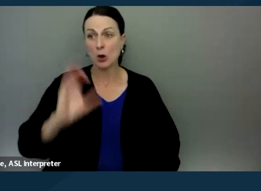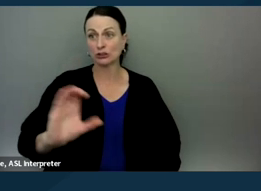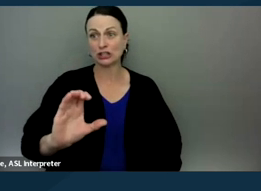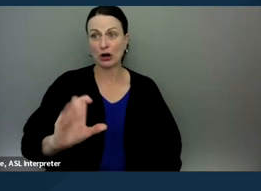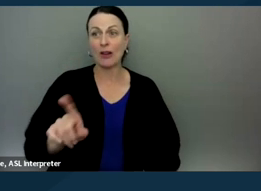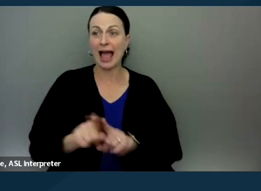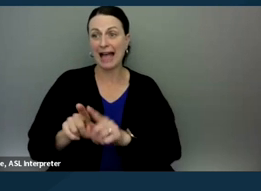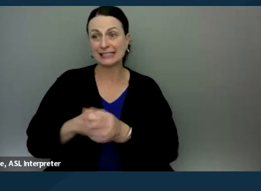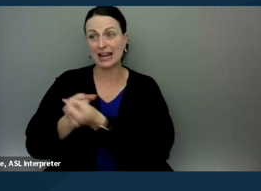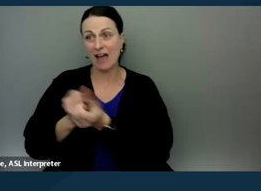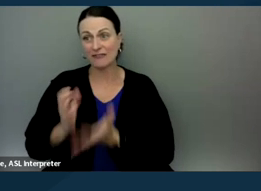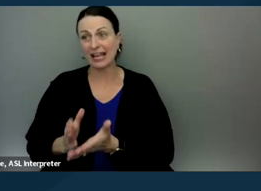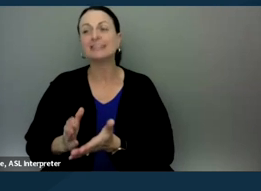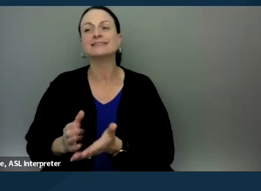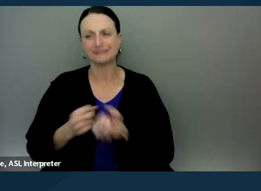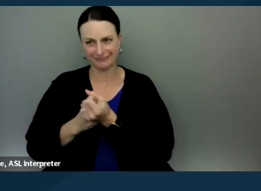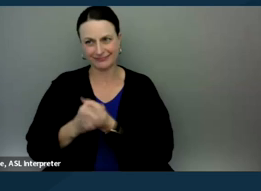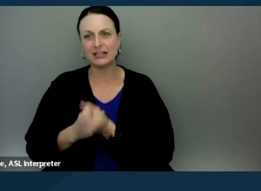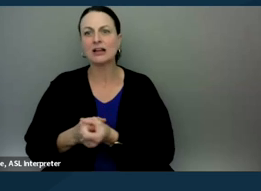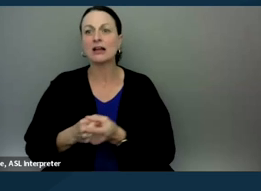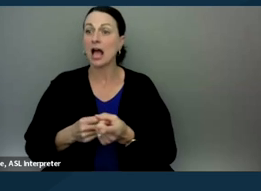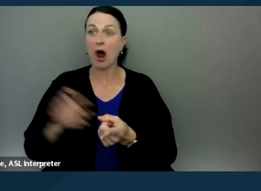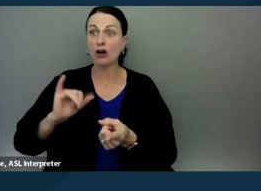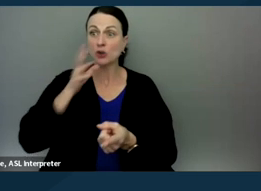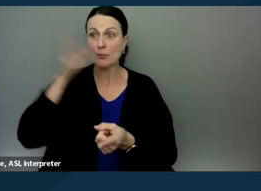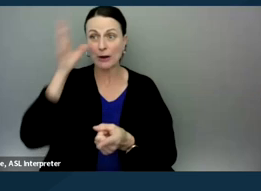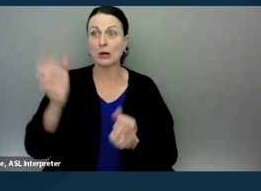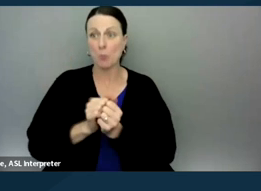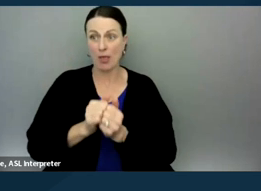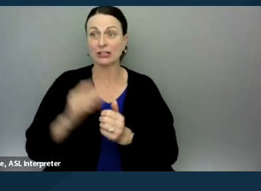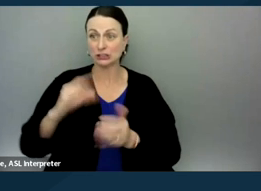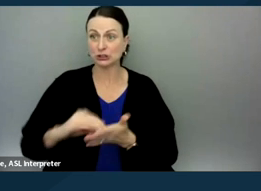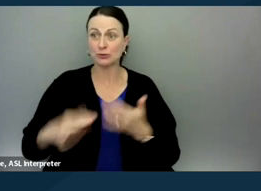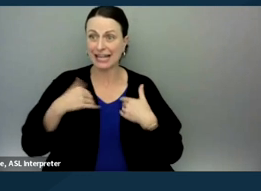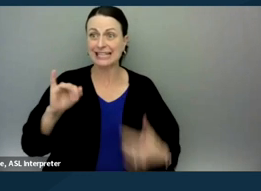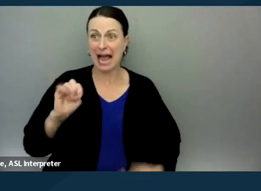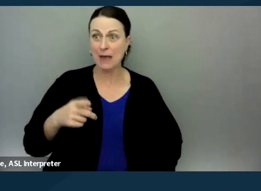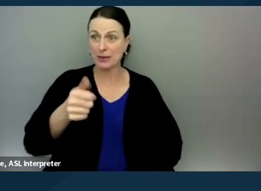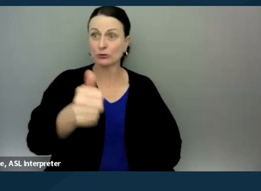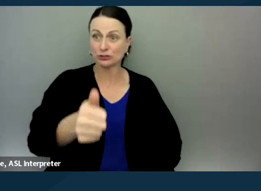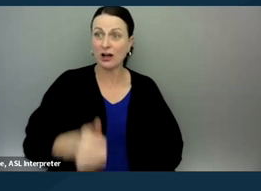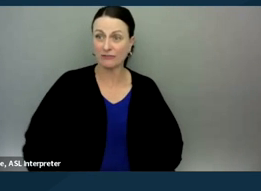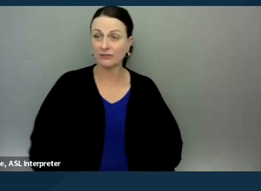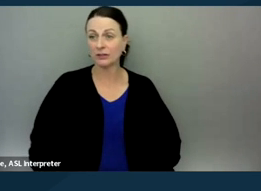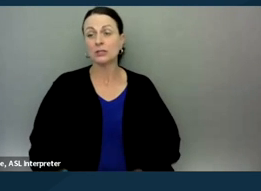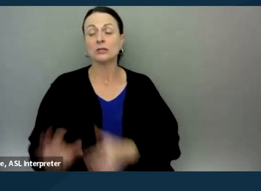and a parent of a student with an IEB herself has done that countless number of times, so can speak from that. So if you can connect it to your own experience,